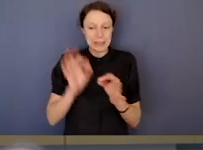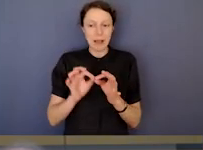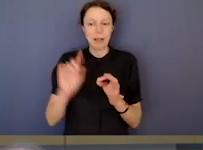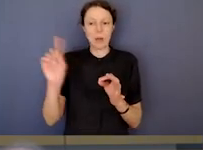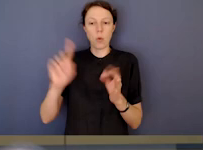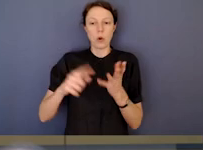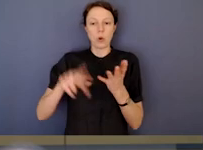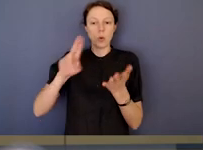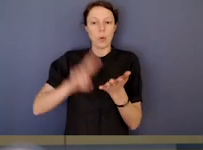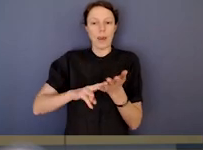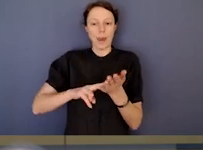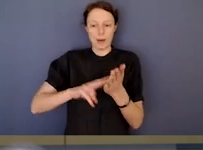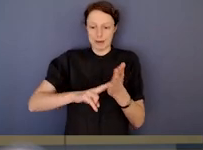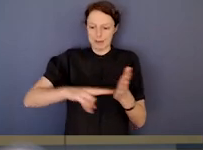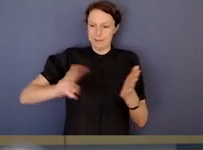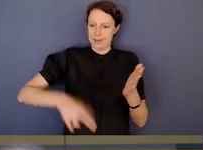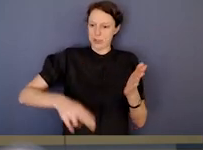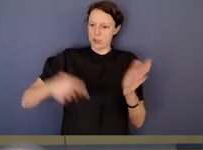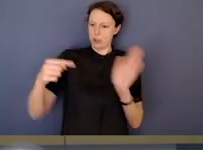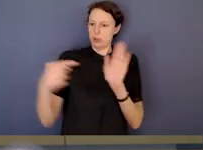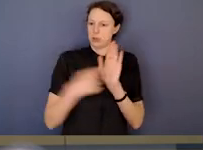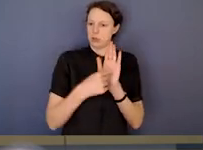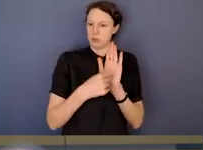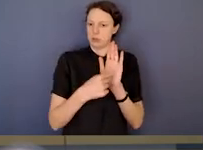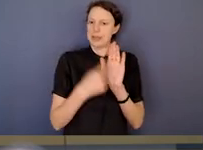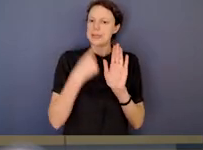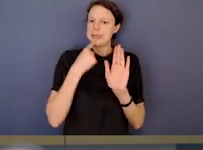was very much about, it was about that corrosion of trust,